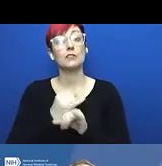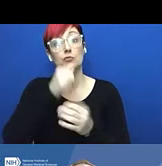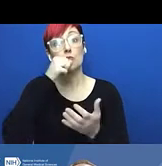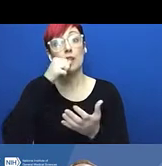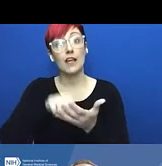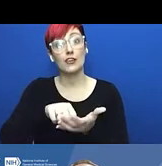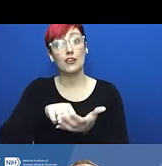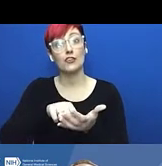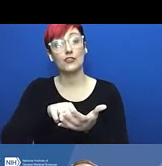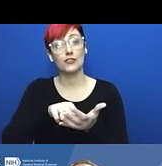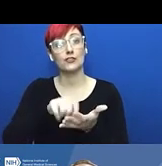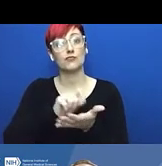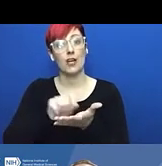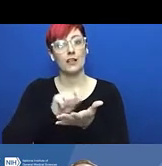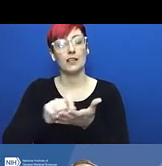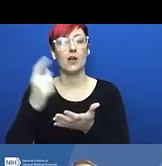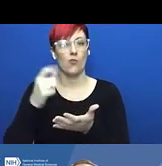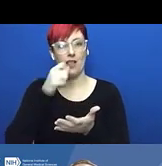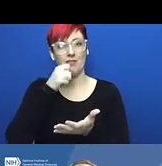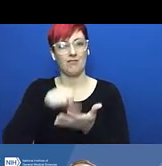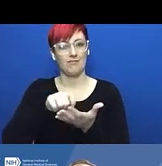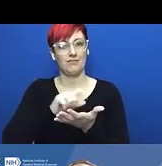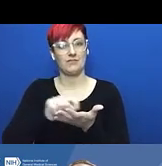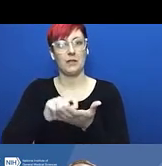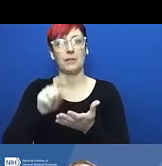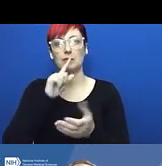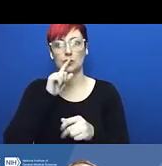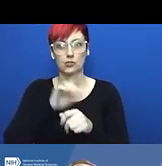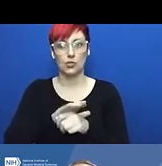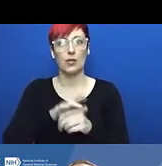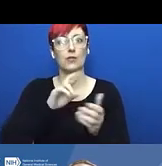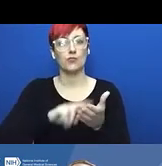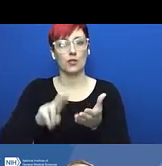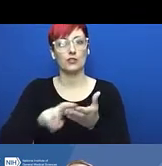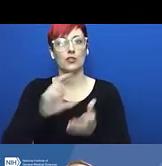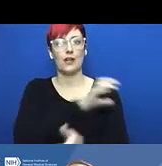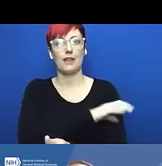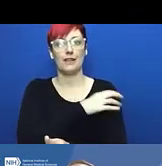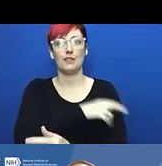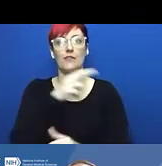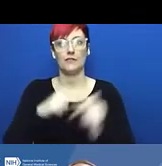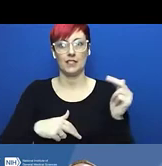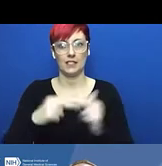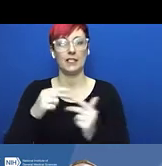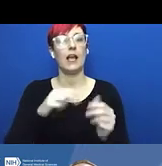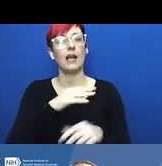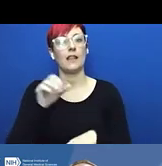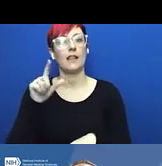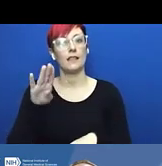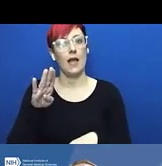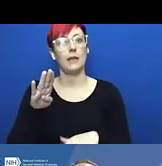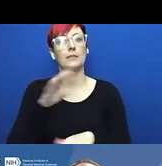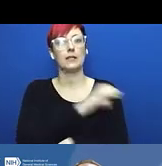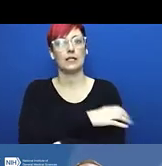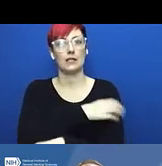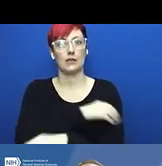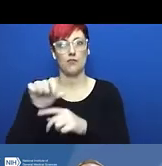The postdoc miraculously wasn't killed, but lost an arm and suffered other serious injuries during this accident.